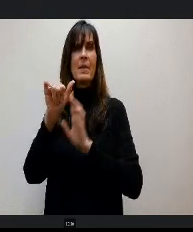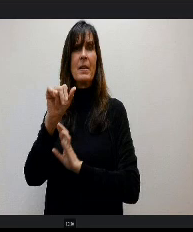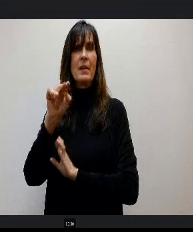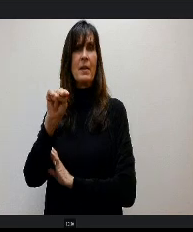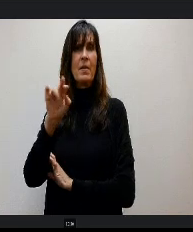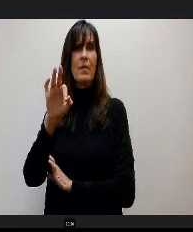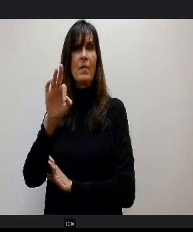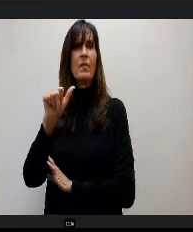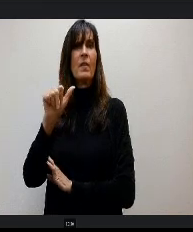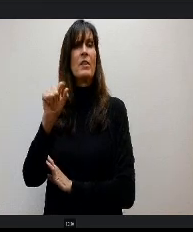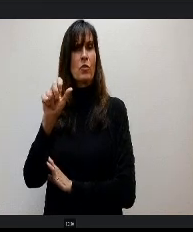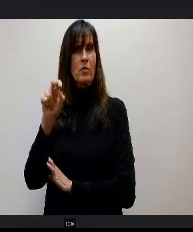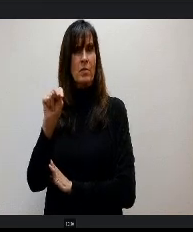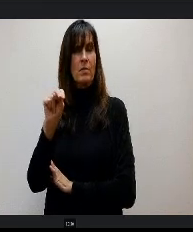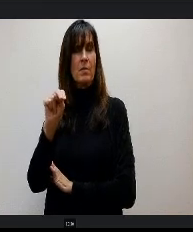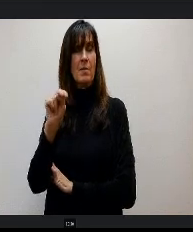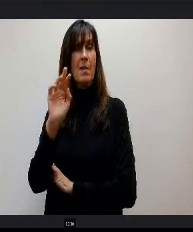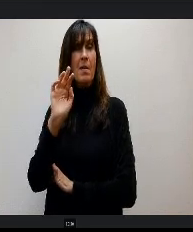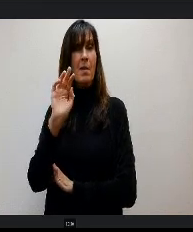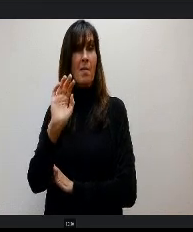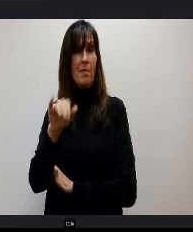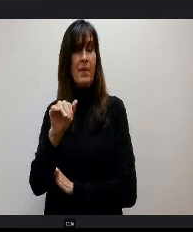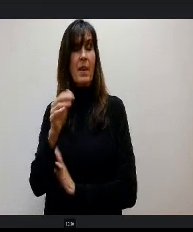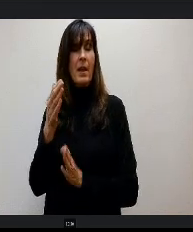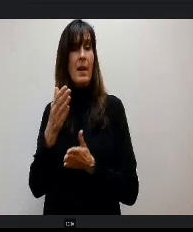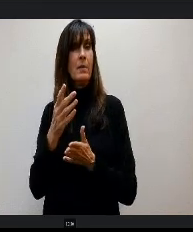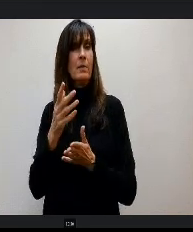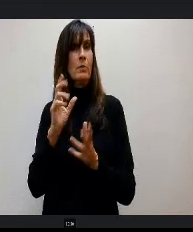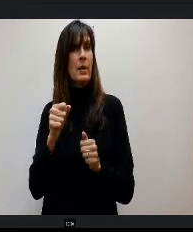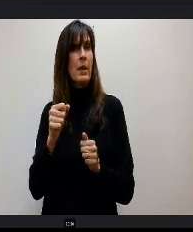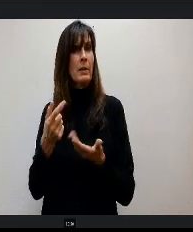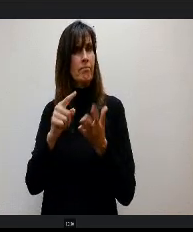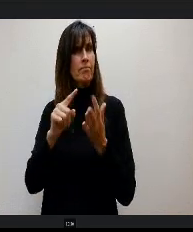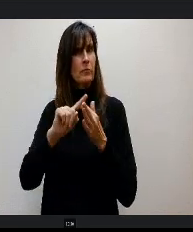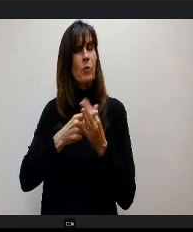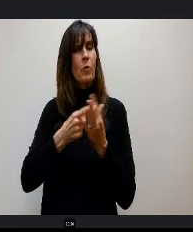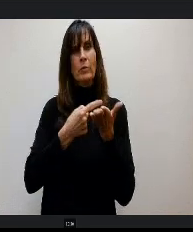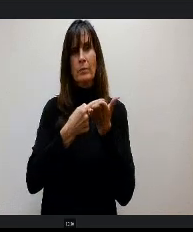were the pieces that we've been able to engage in some of this dialogue. Because if